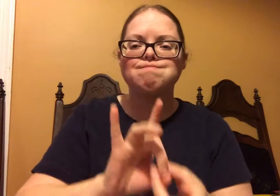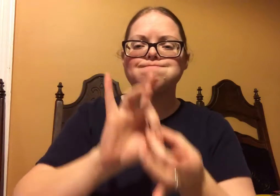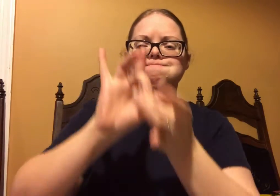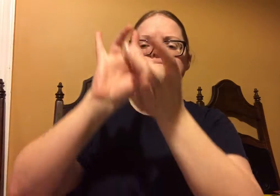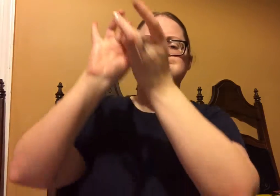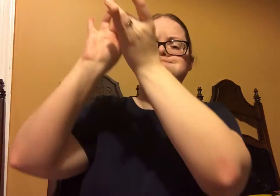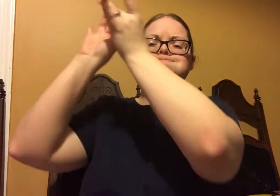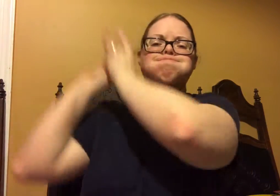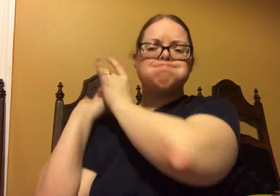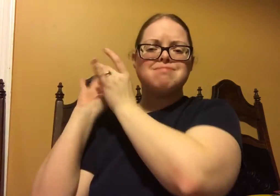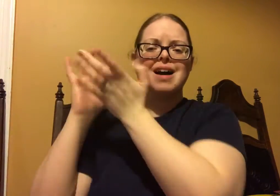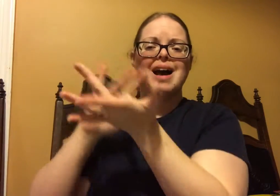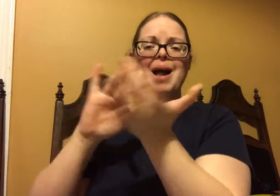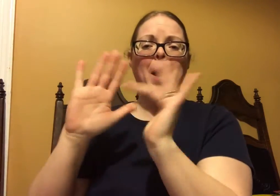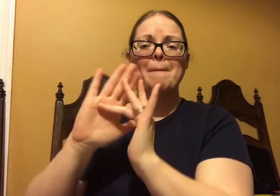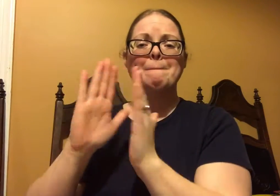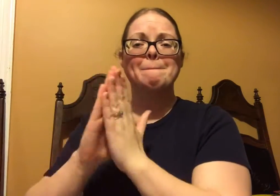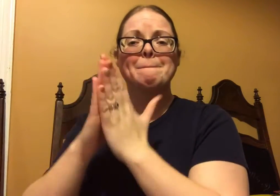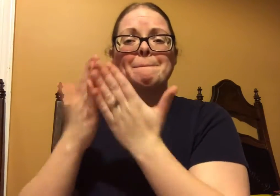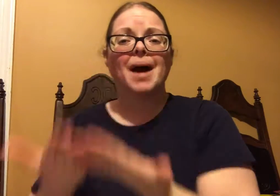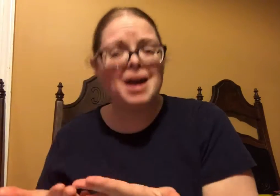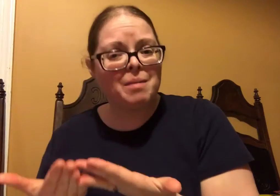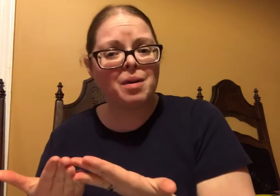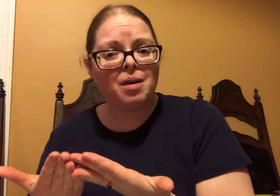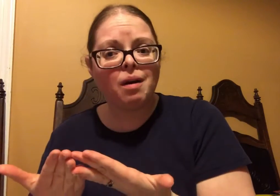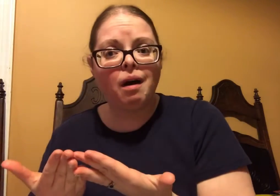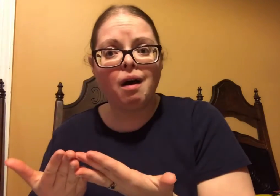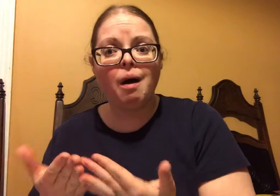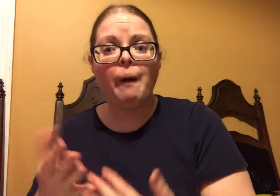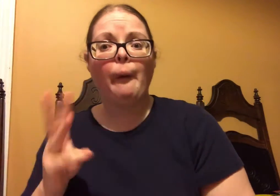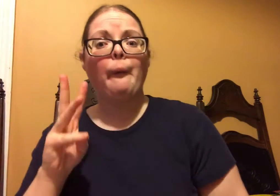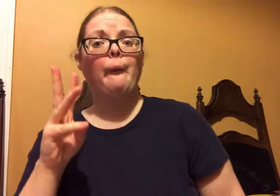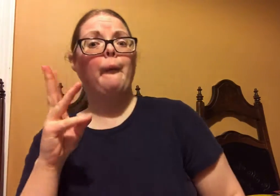were that the oils are all the way connected into the Bible.